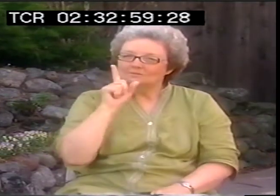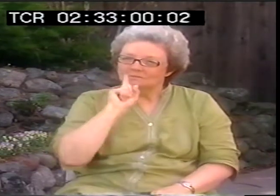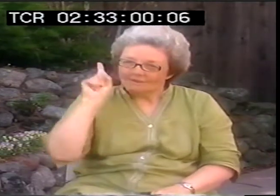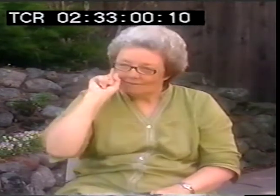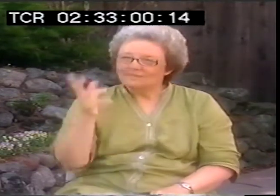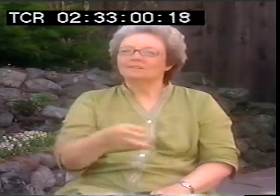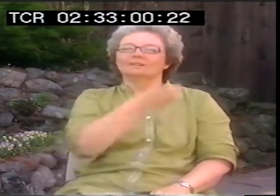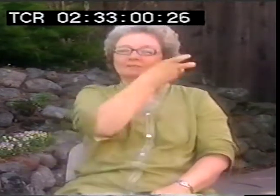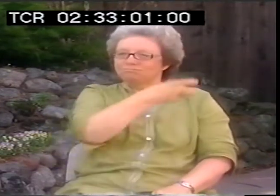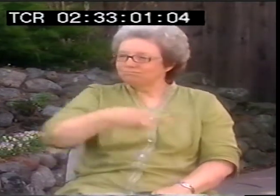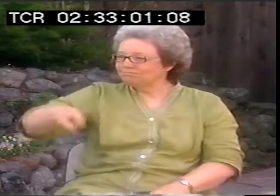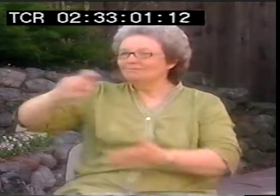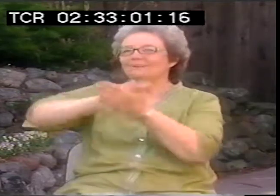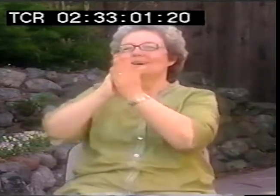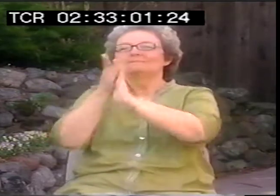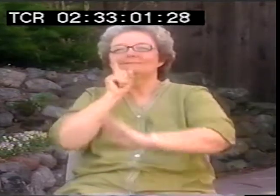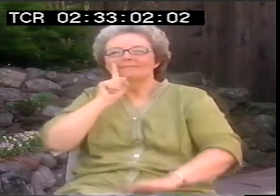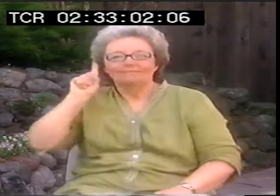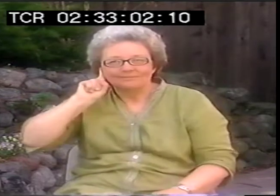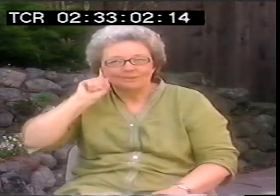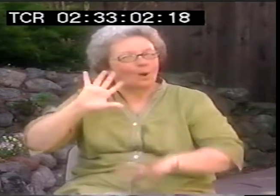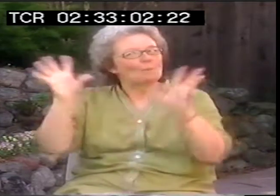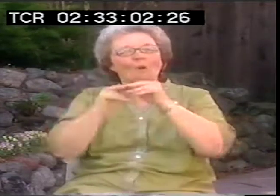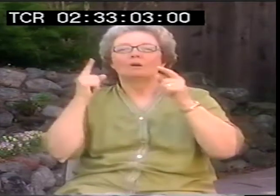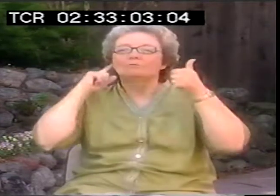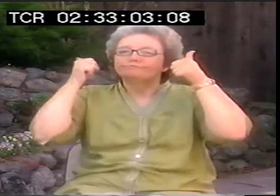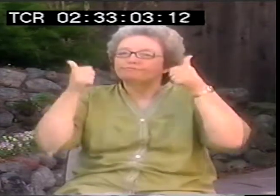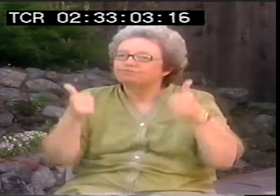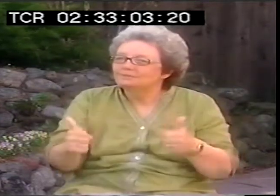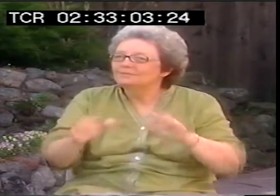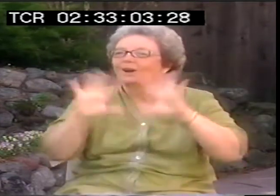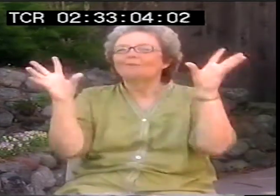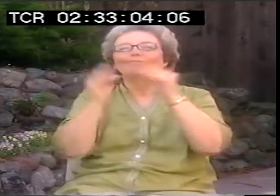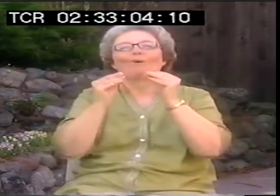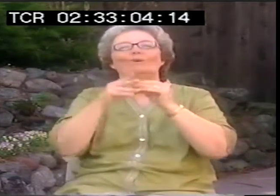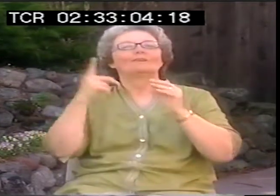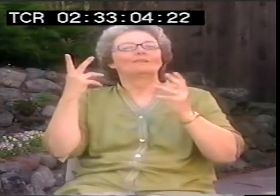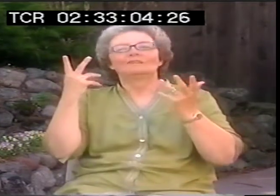deaf, transitioning to deaf. No more hearing loss, hard of hearing,